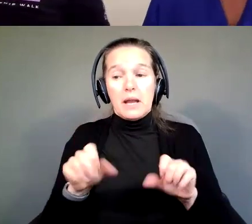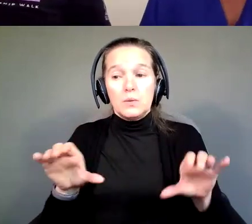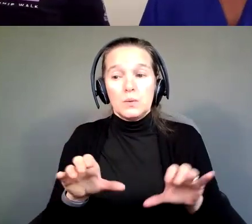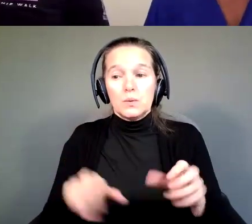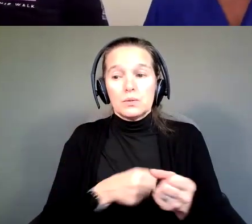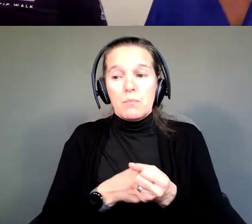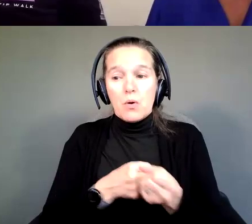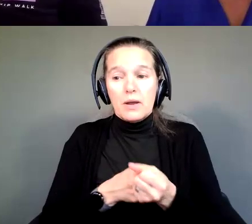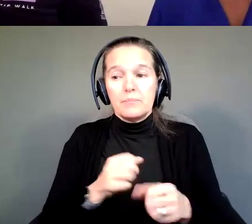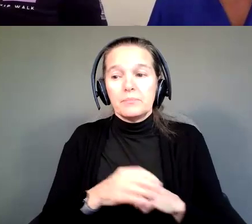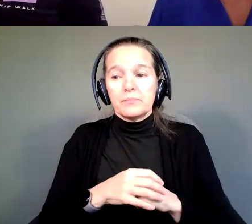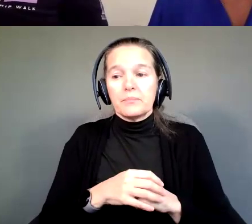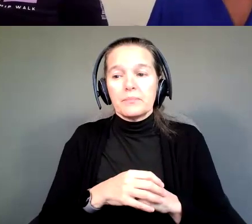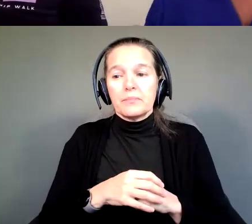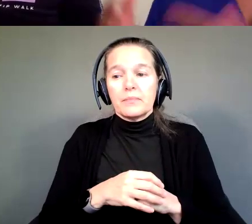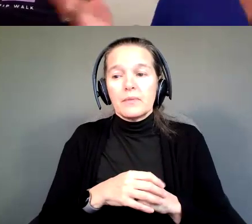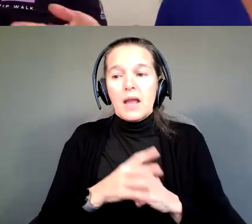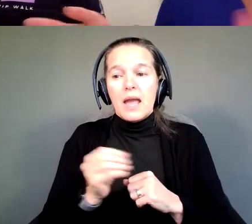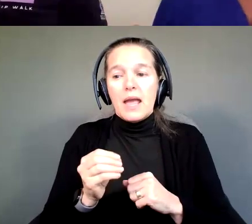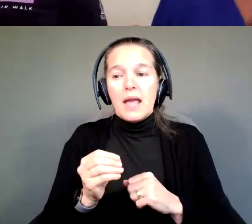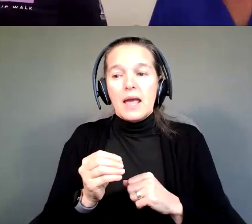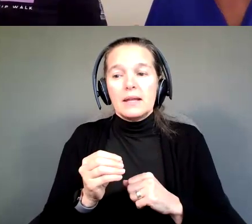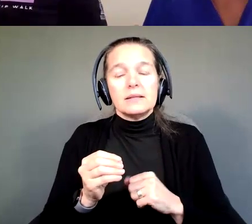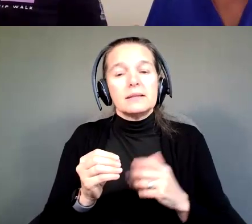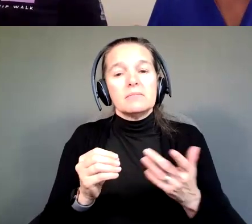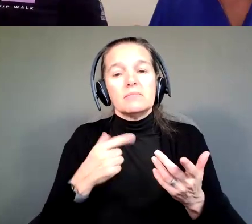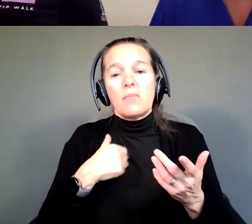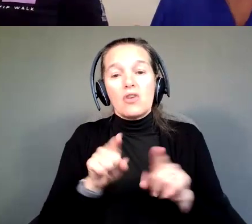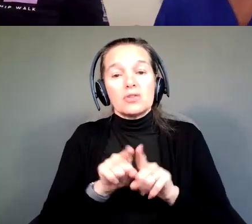My goal is, at some point, that we can actually be shipping nationwide, you know?